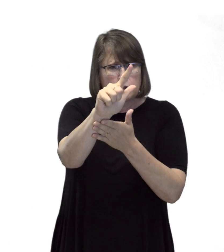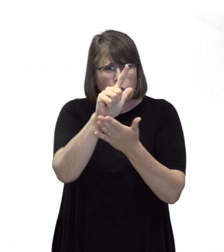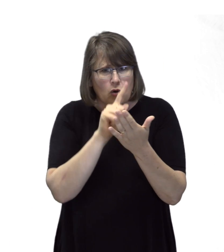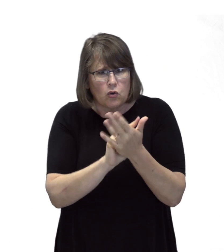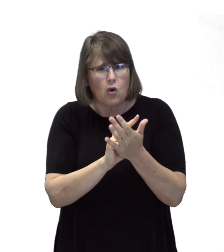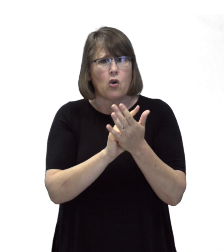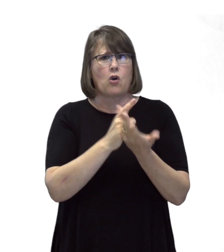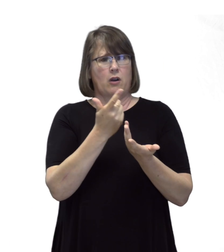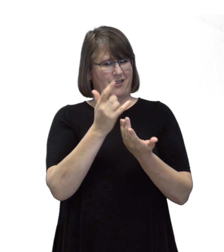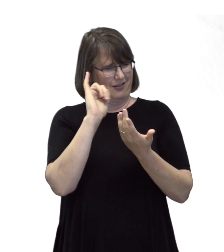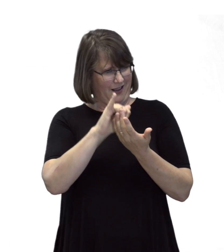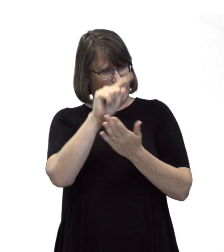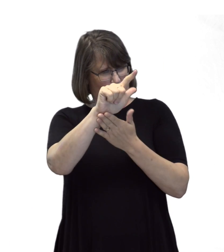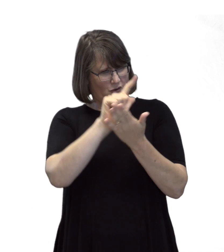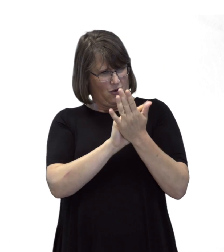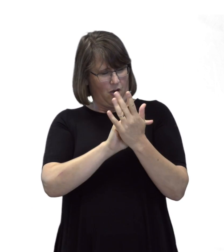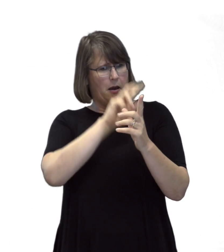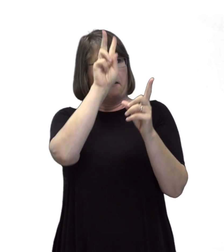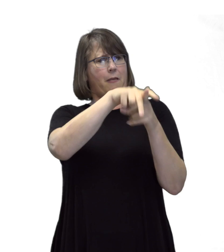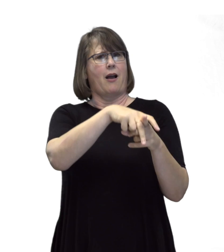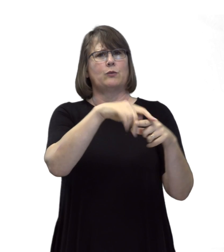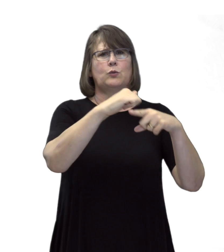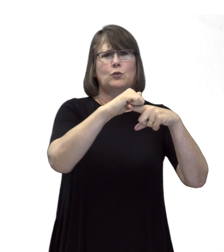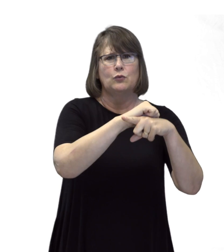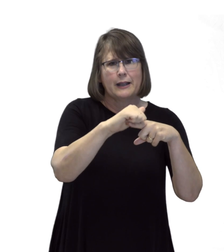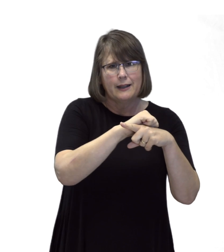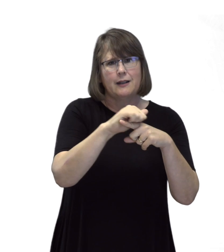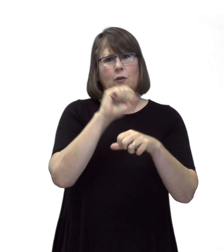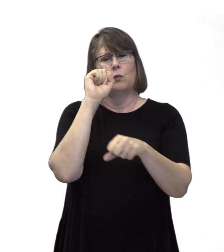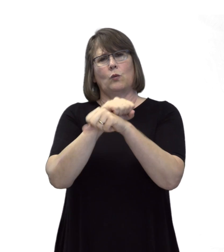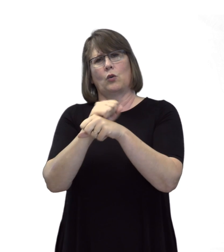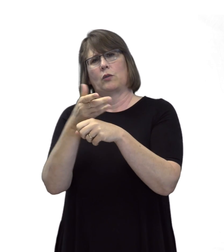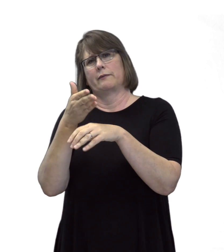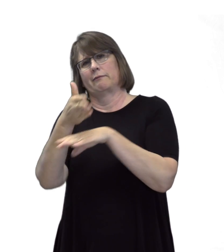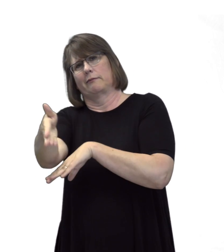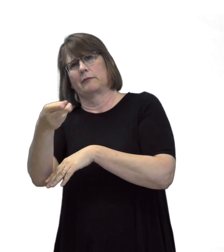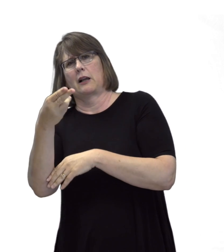that relate to training and work after high school.